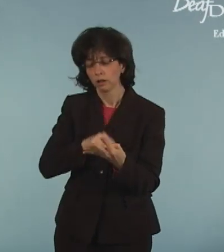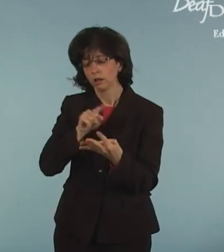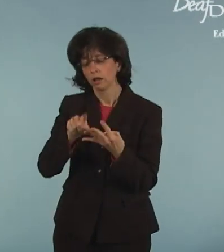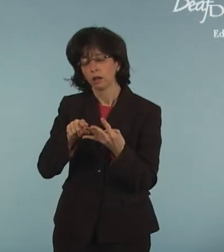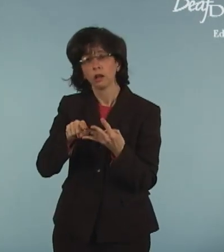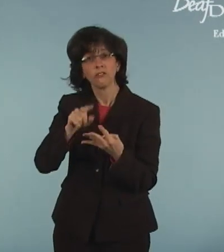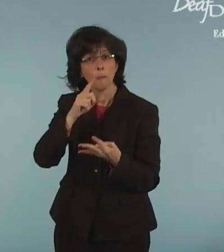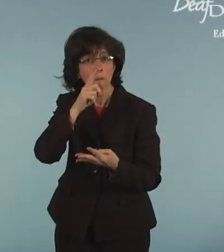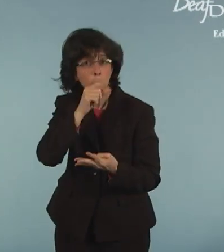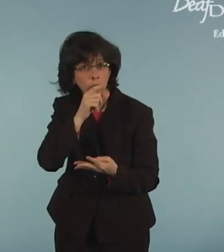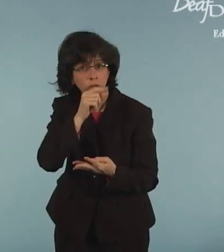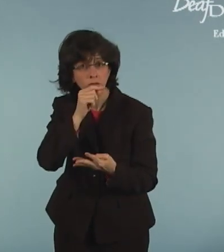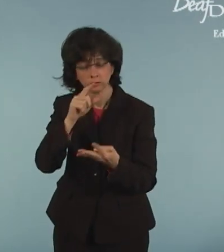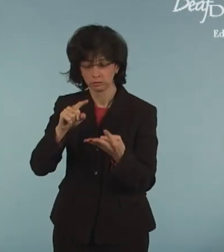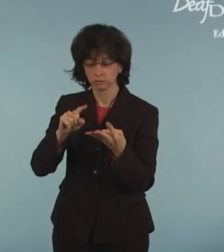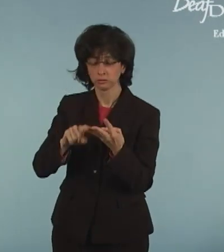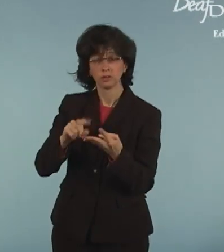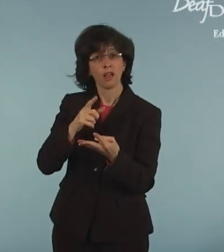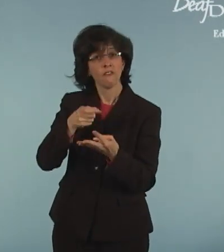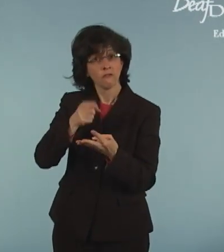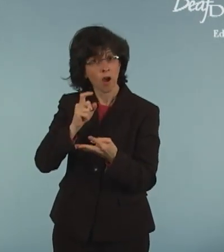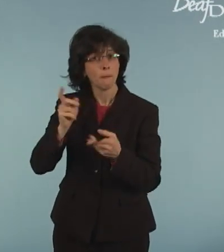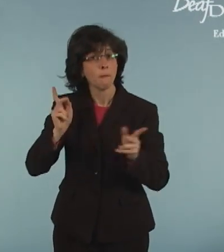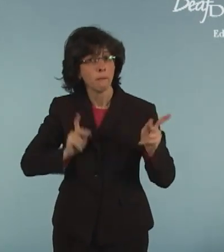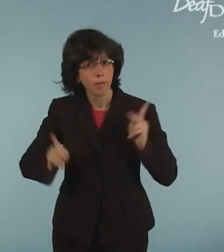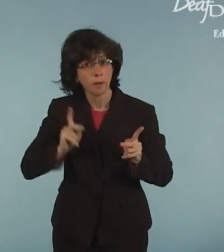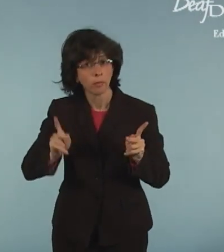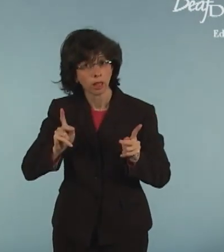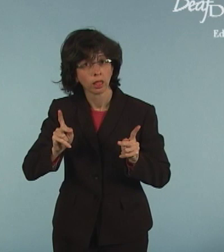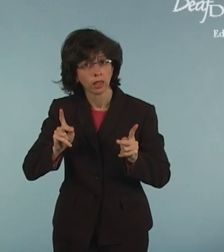In addition, it has bird and human genes.